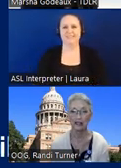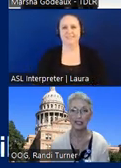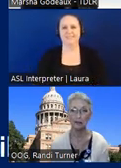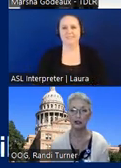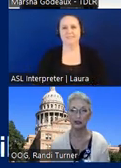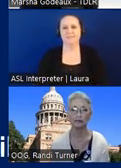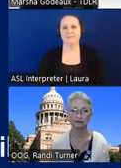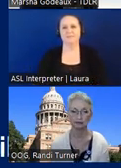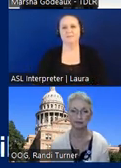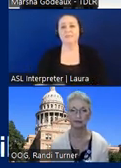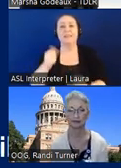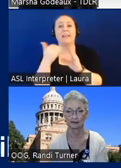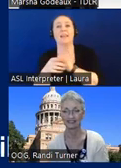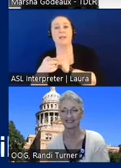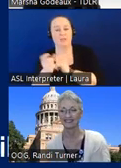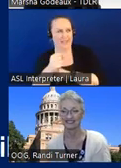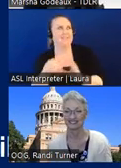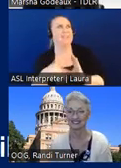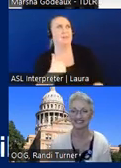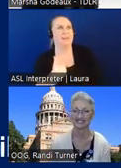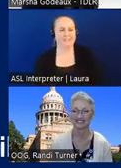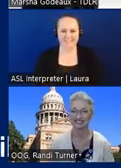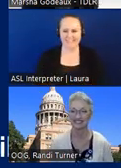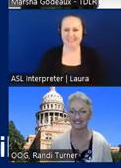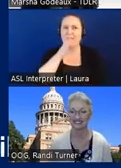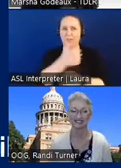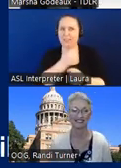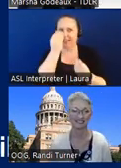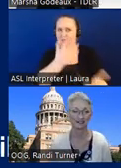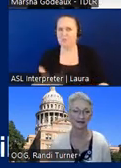they can email you email me and we'll get you that information it's also on our website